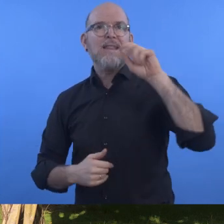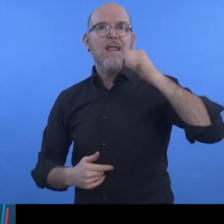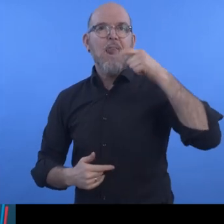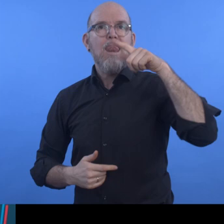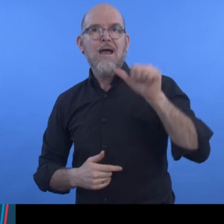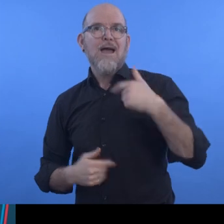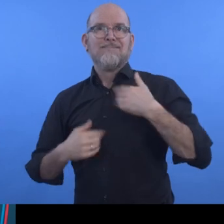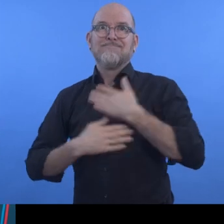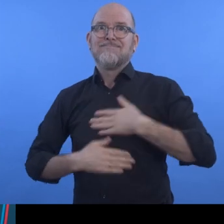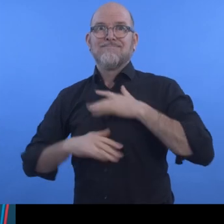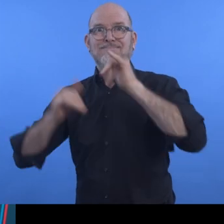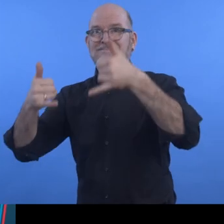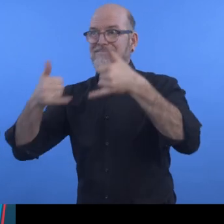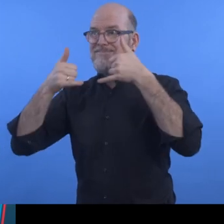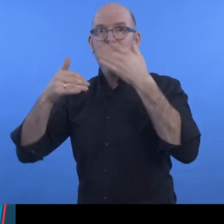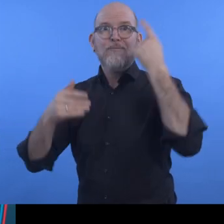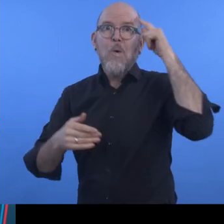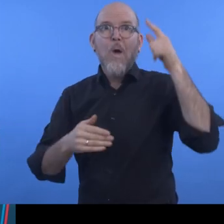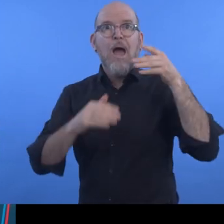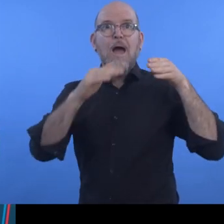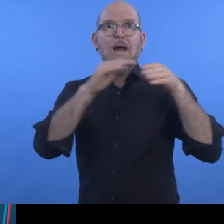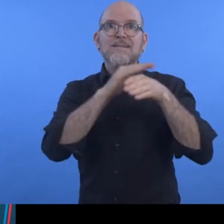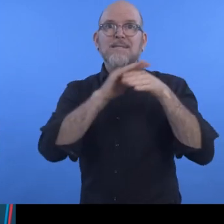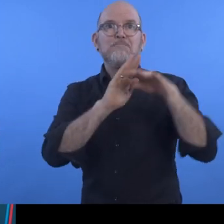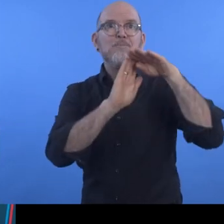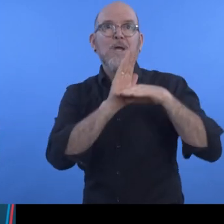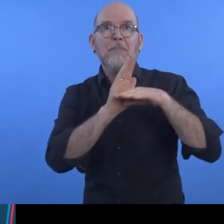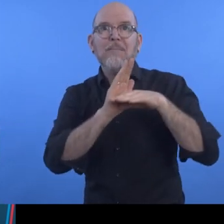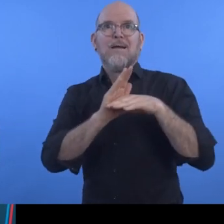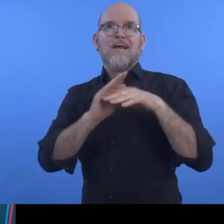Angela Gu: “Hello, I am Angela and glad to receive the award